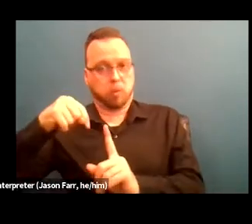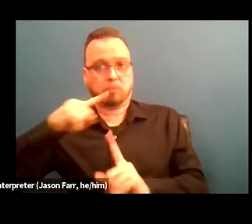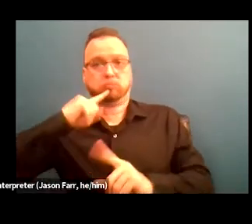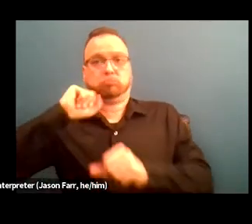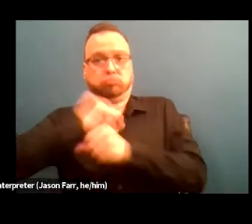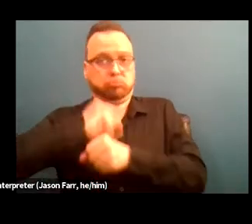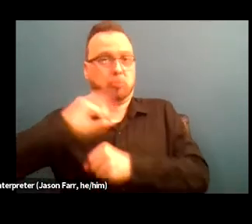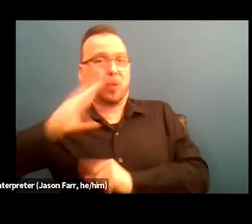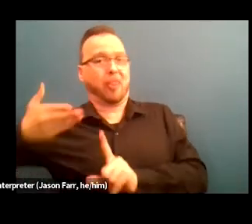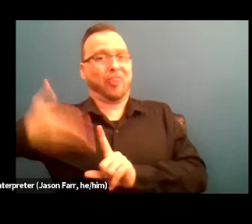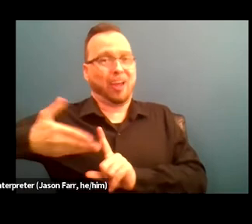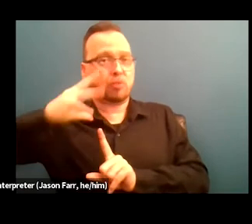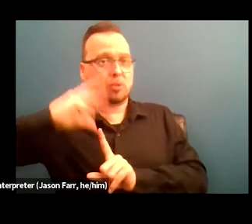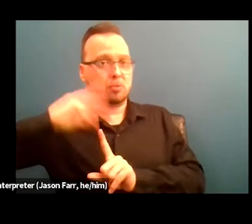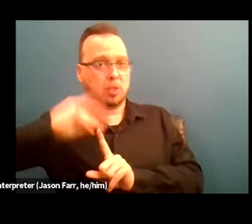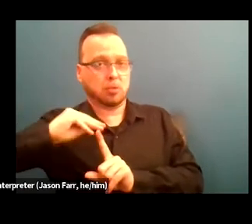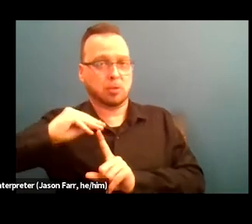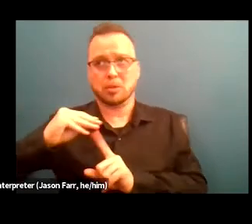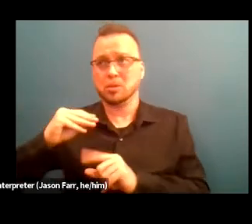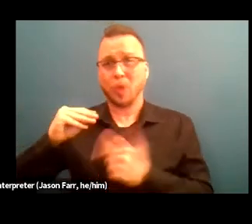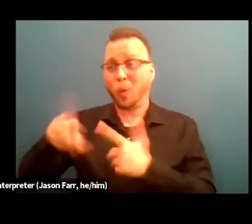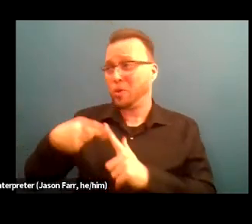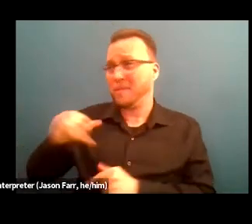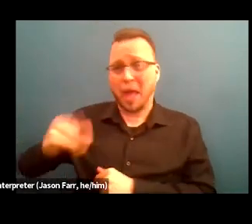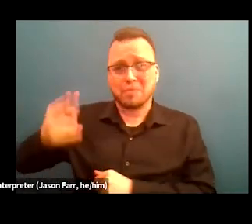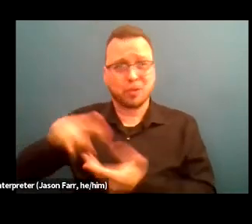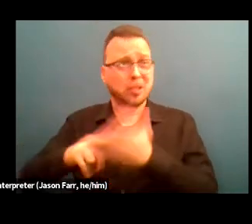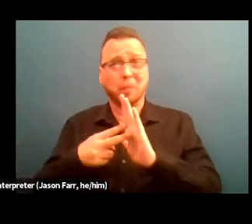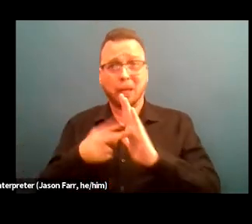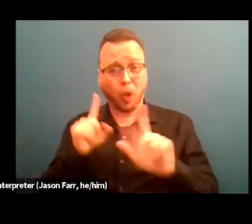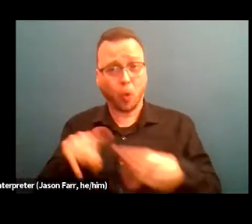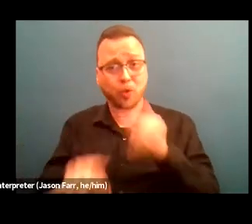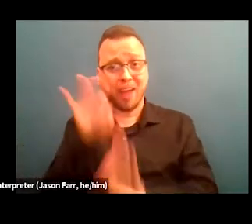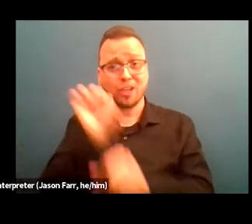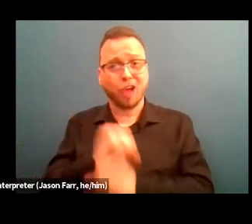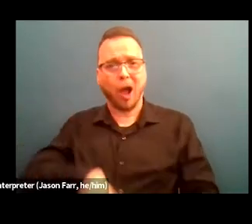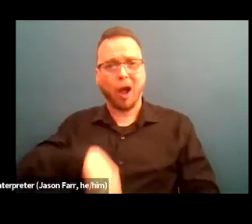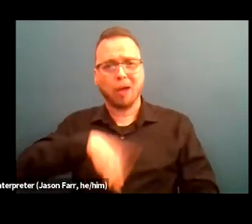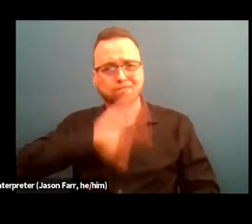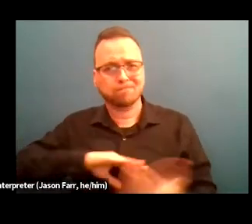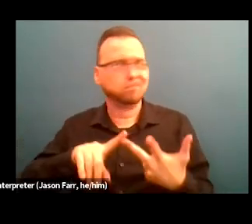of being incarcerated, it's hard to find a job harder to find housing, right? Just kind of those basic needs.